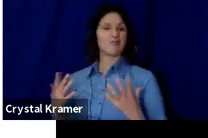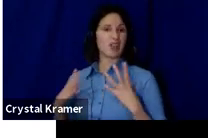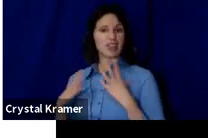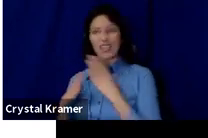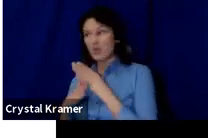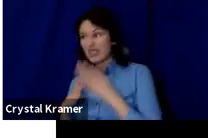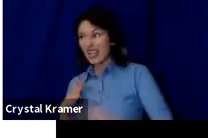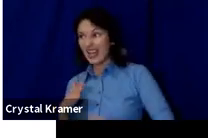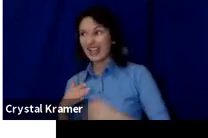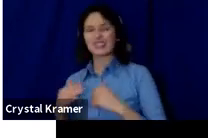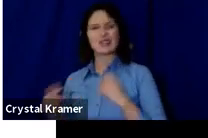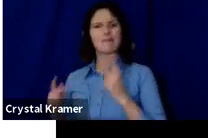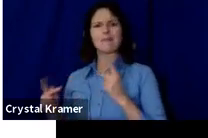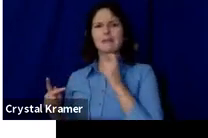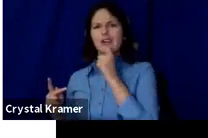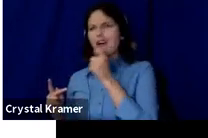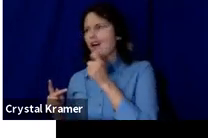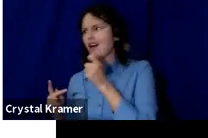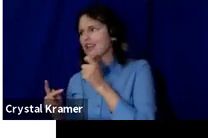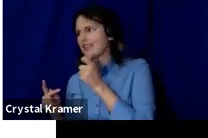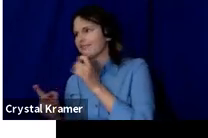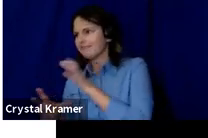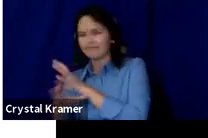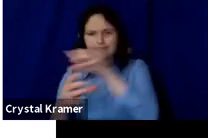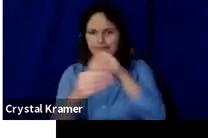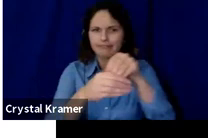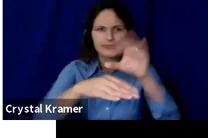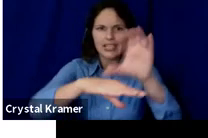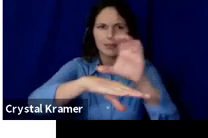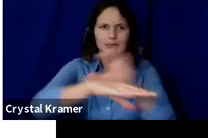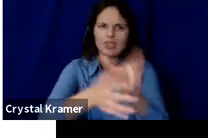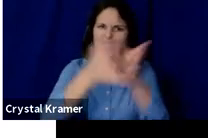aren't as engaged with their computers, you will have less activity,